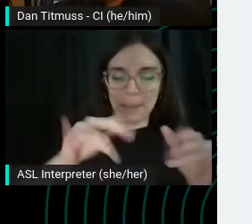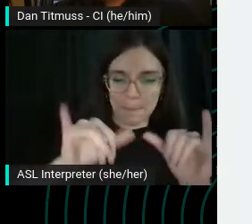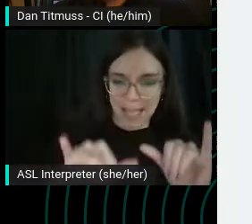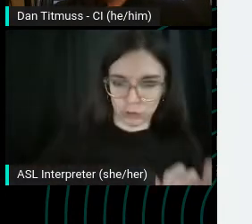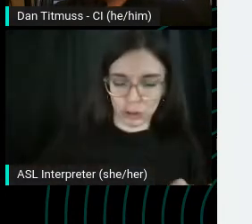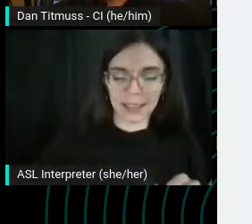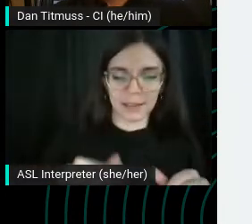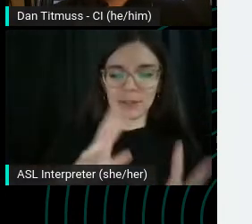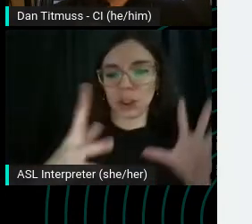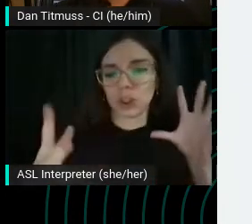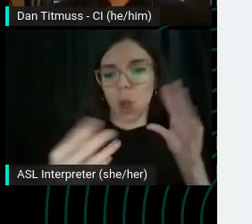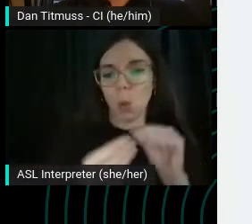Think about it. If you have a list of related videos, users are more likely to either